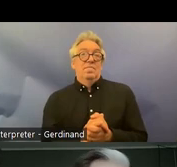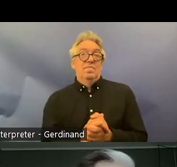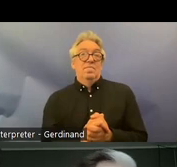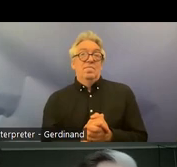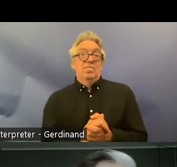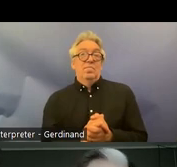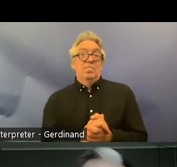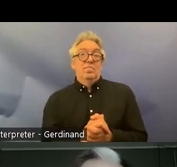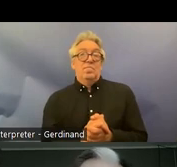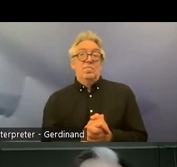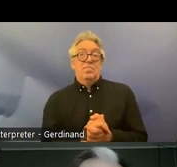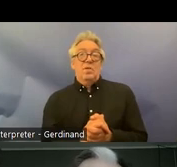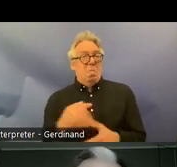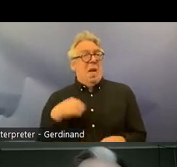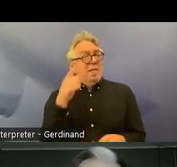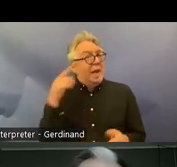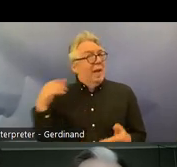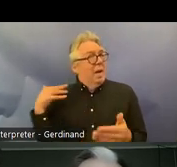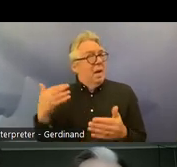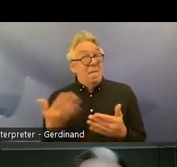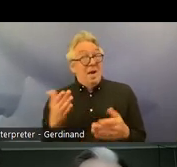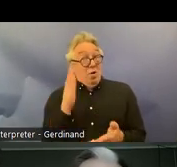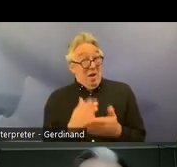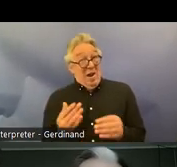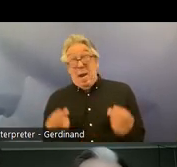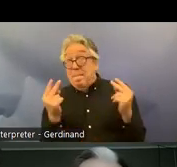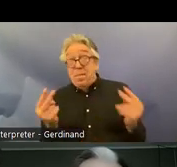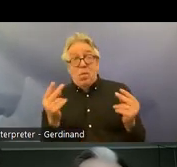understated point which is maybe the most important and that is that an in